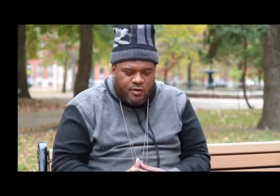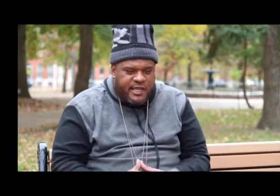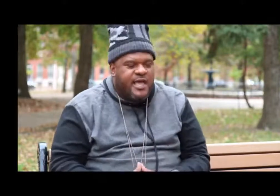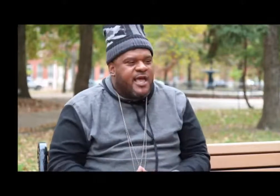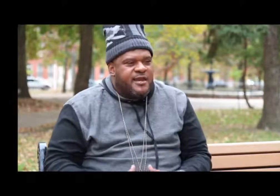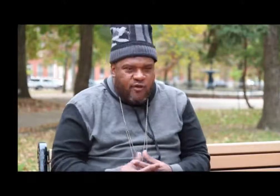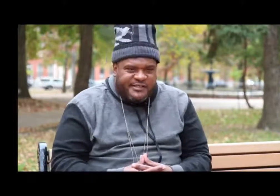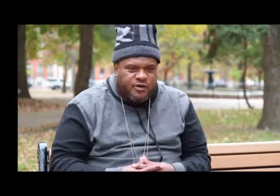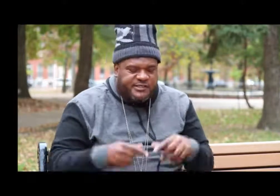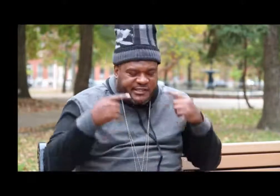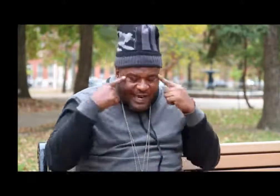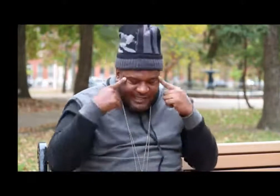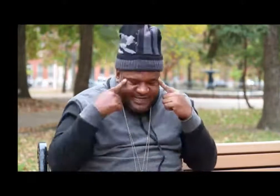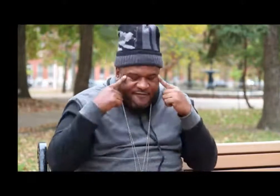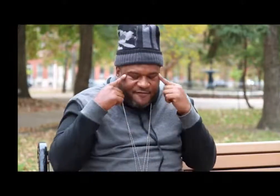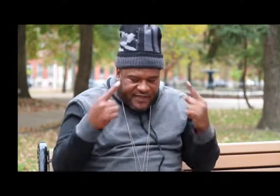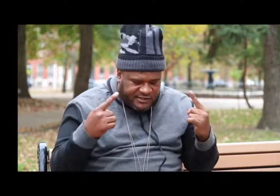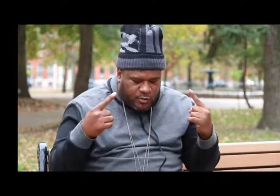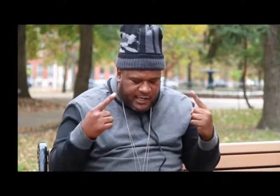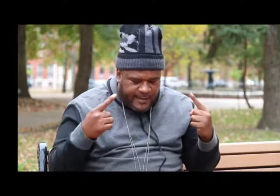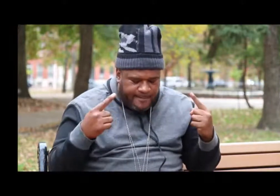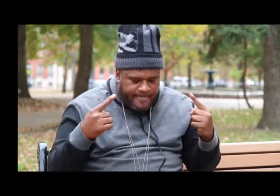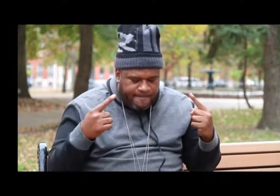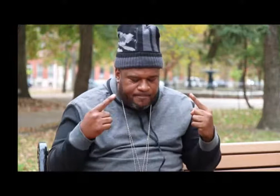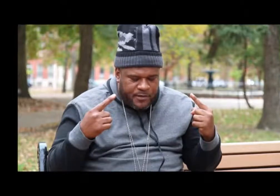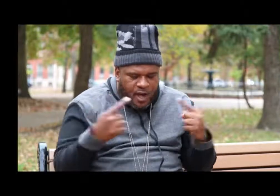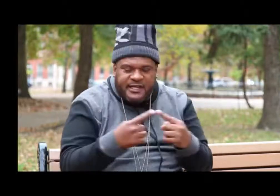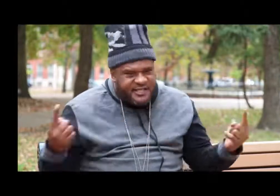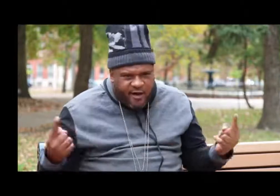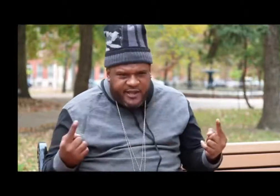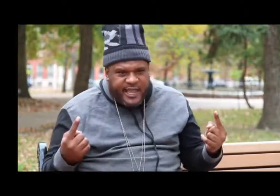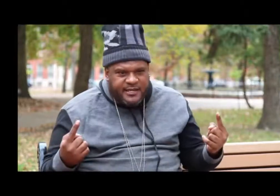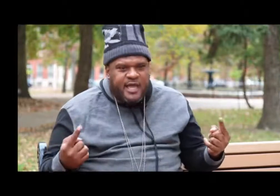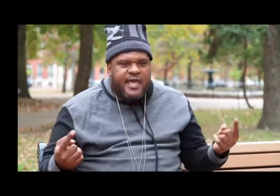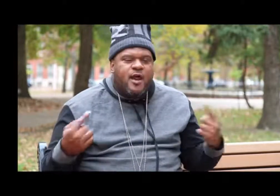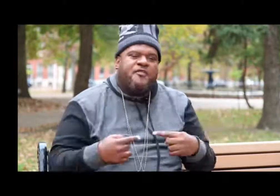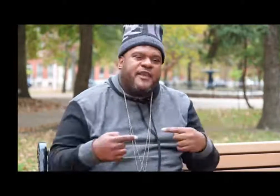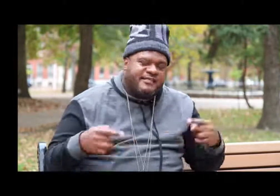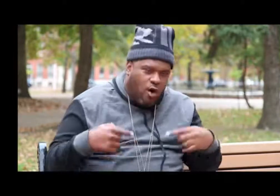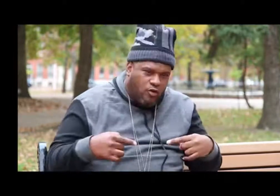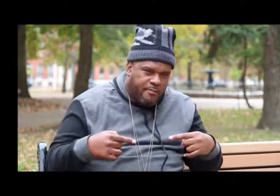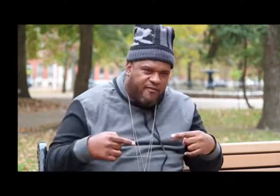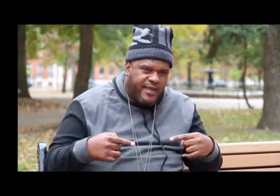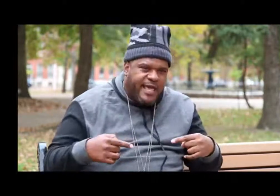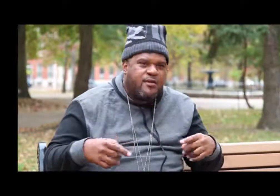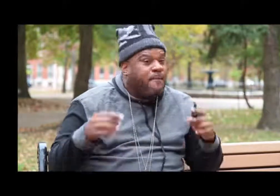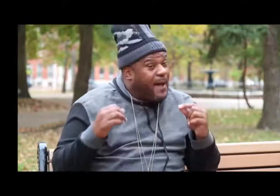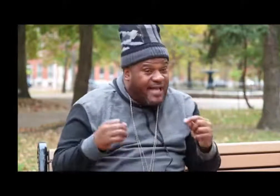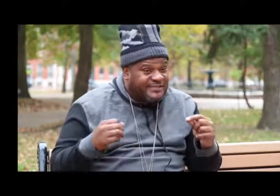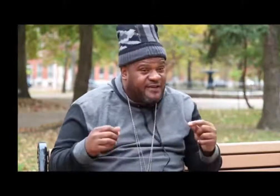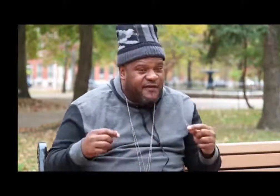and sisters are older than me right they're getting older the hunger within my home is now growing and now the opportunity and the